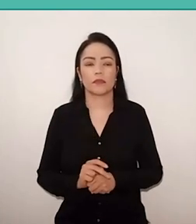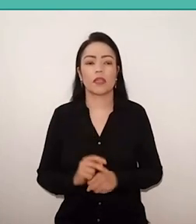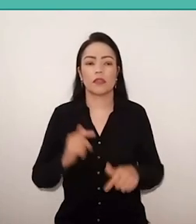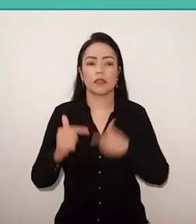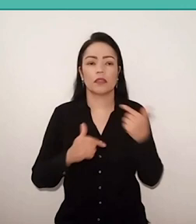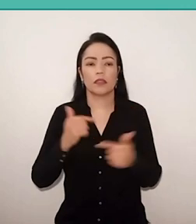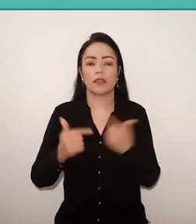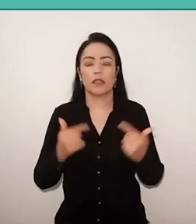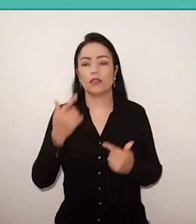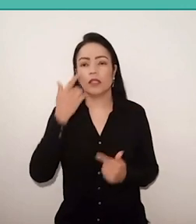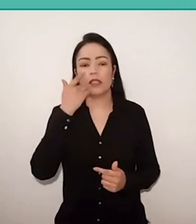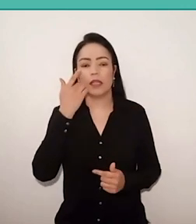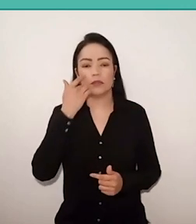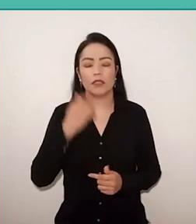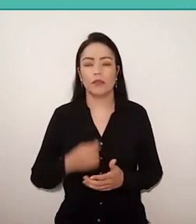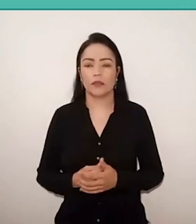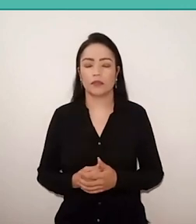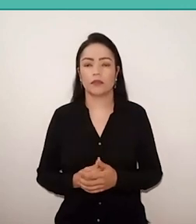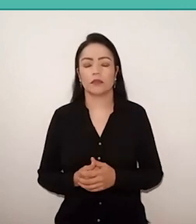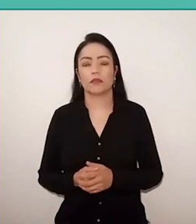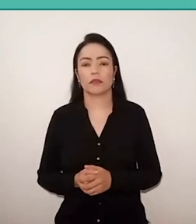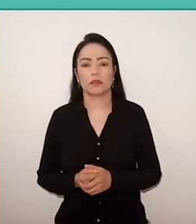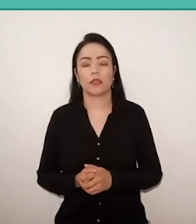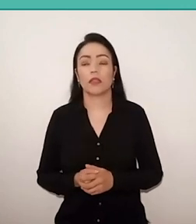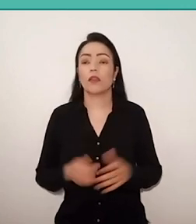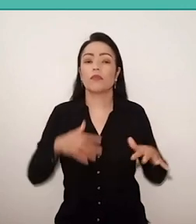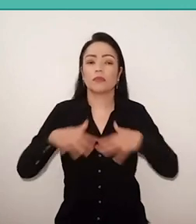is, above all, carried out by the civil society movement,